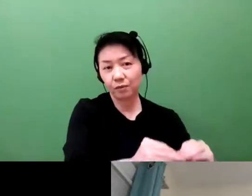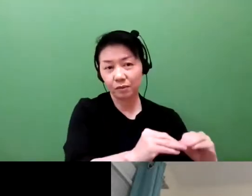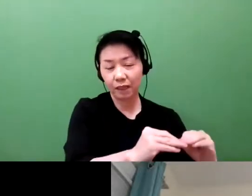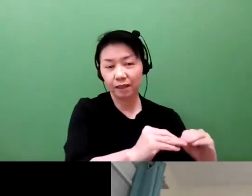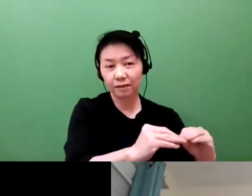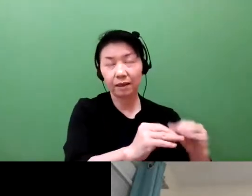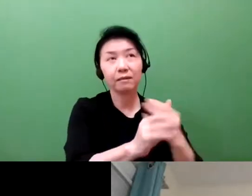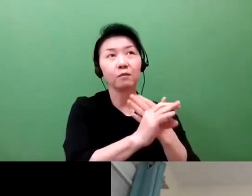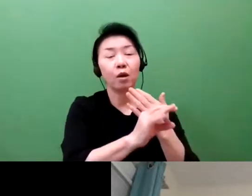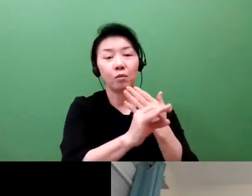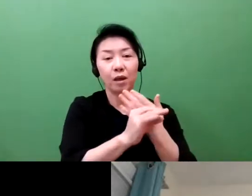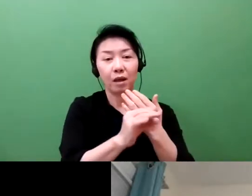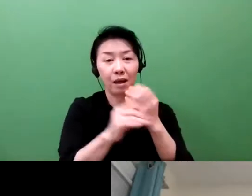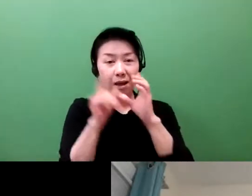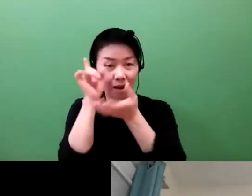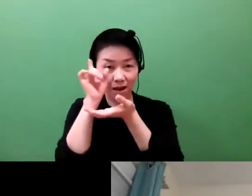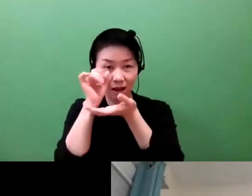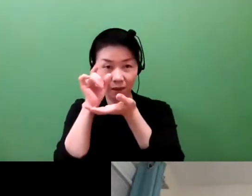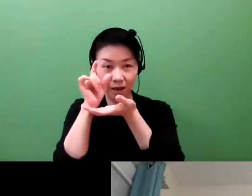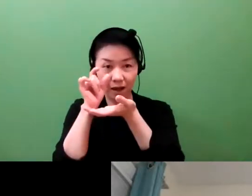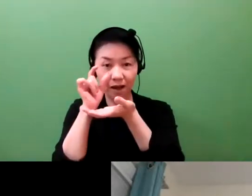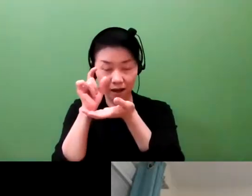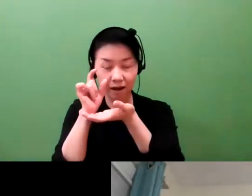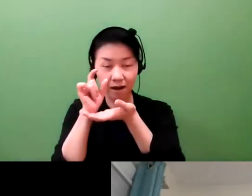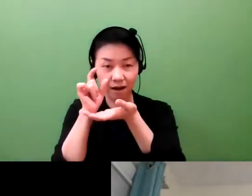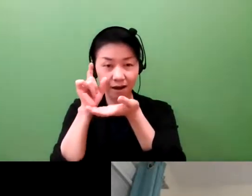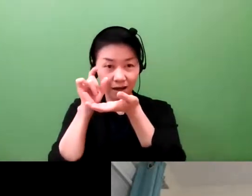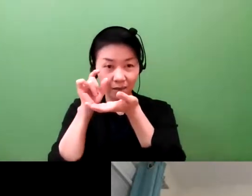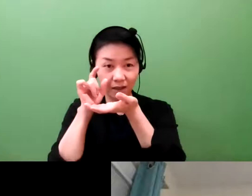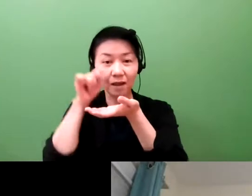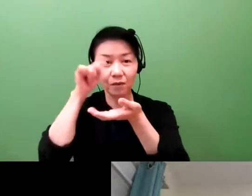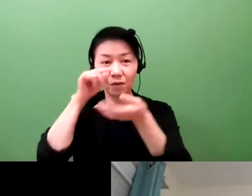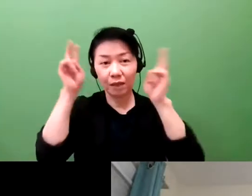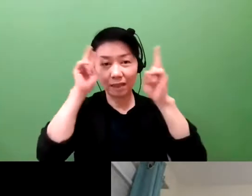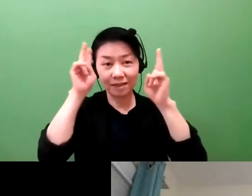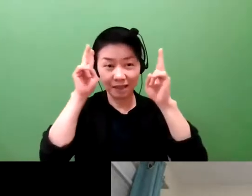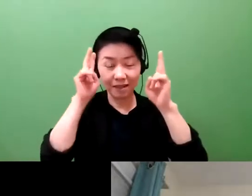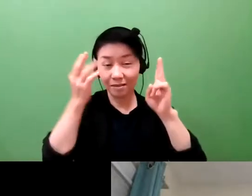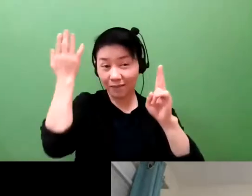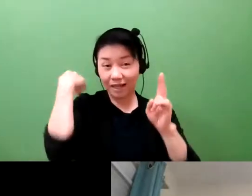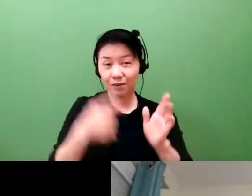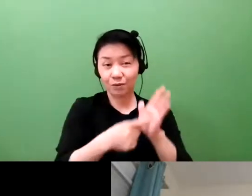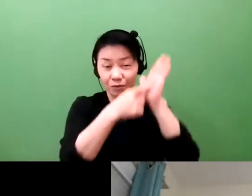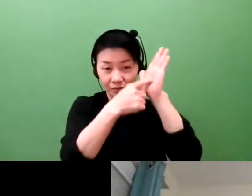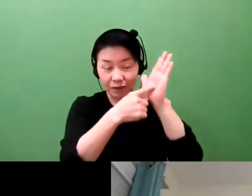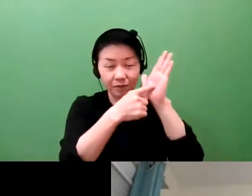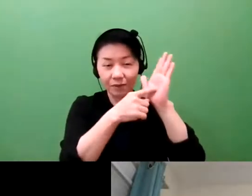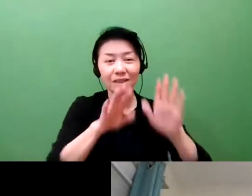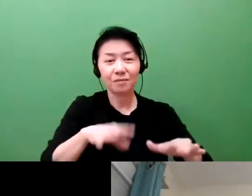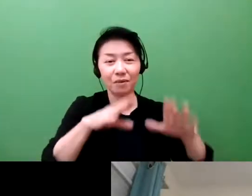And now Polaroid is back in the marketplace, completely different people running it. And it's a very different company,